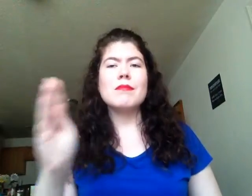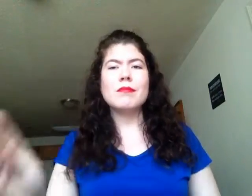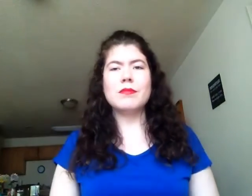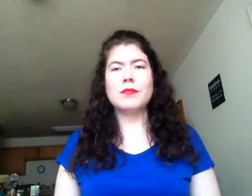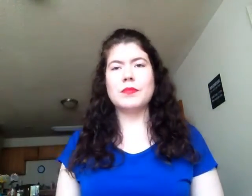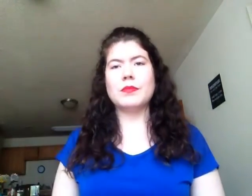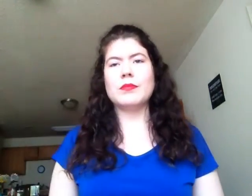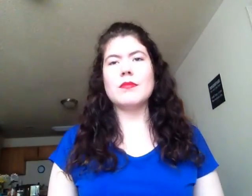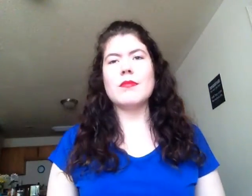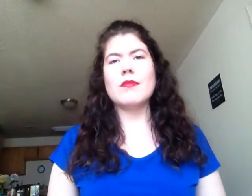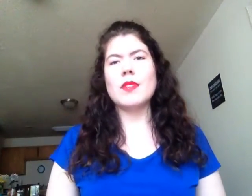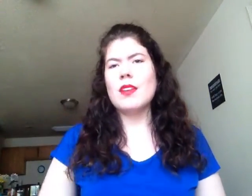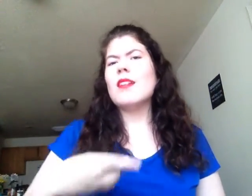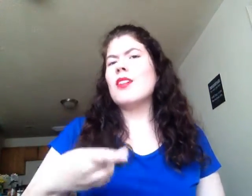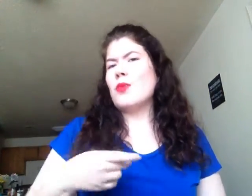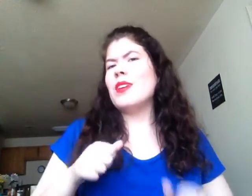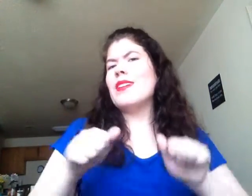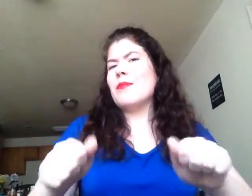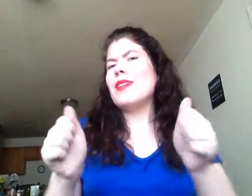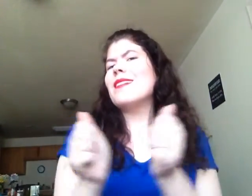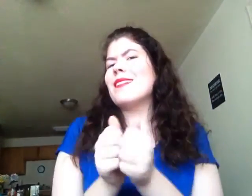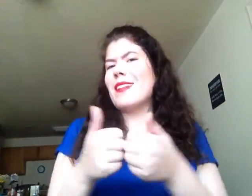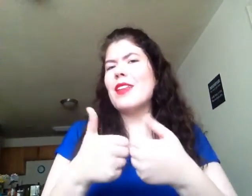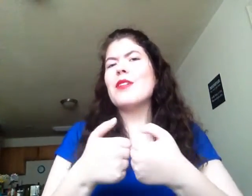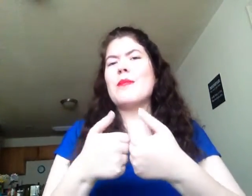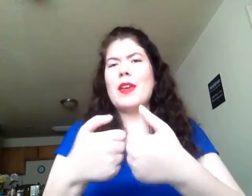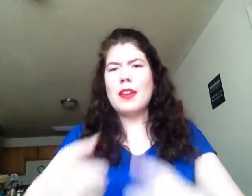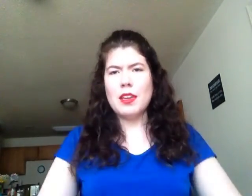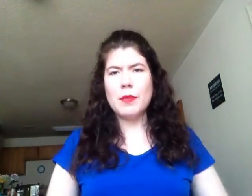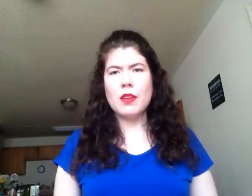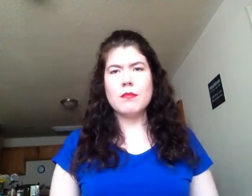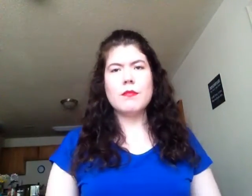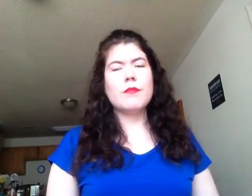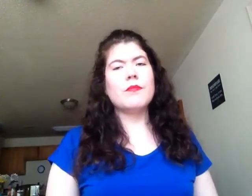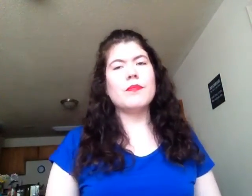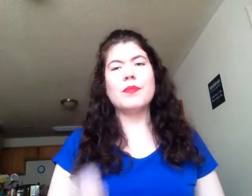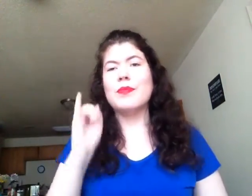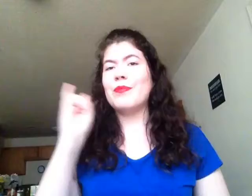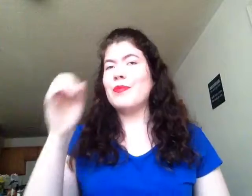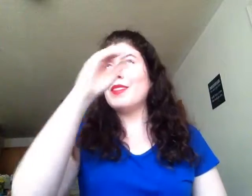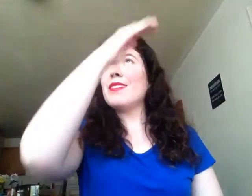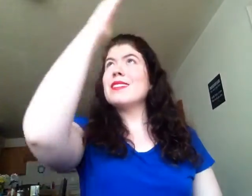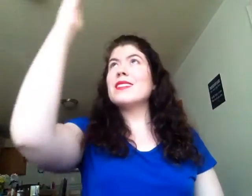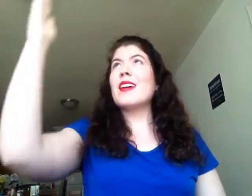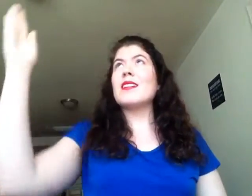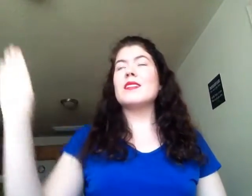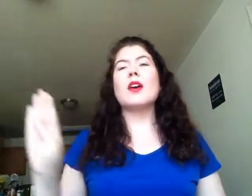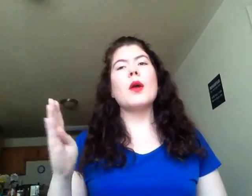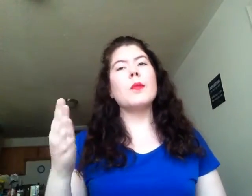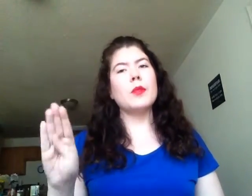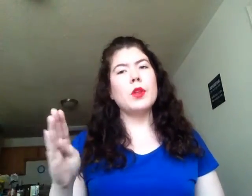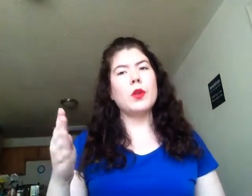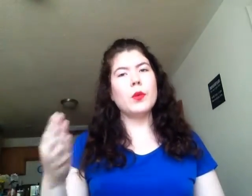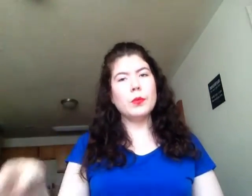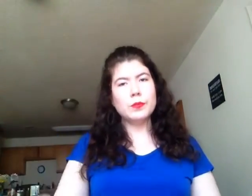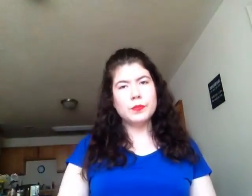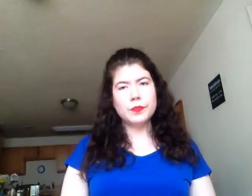You and I can together, baby if sky blue.